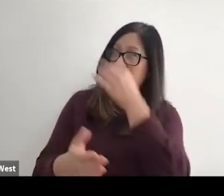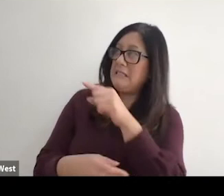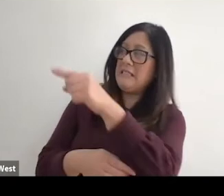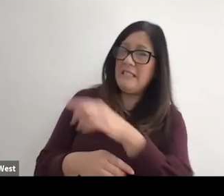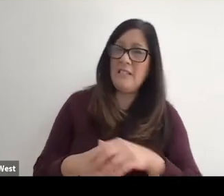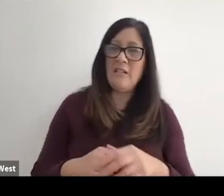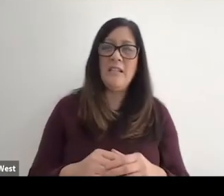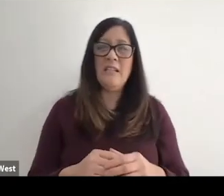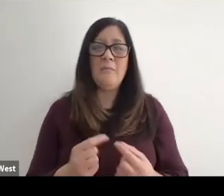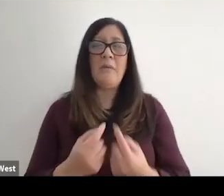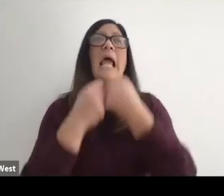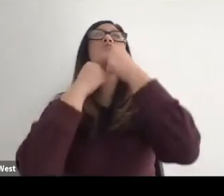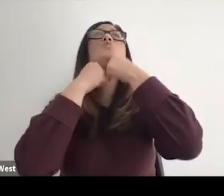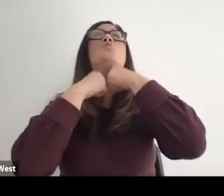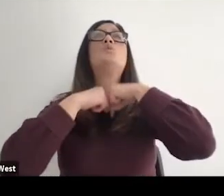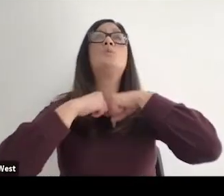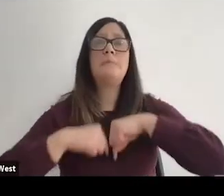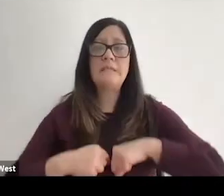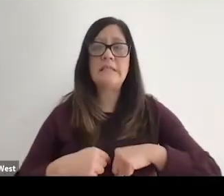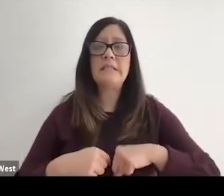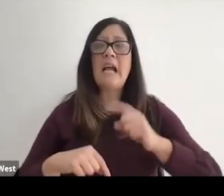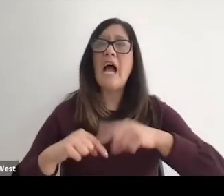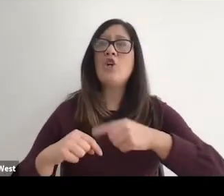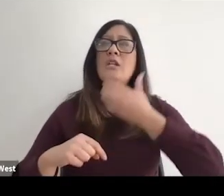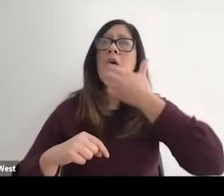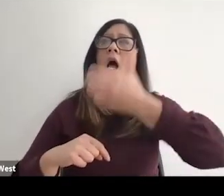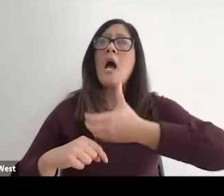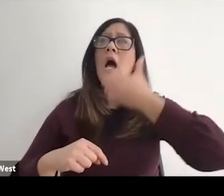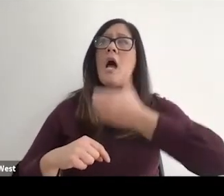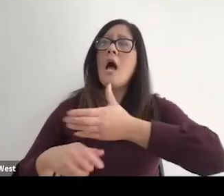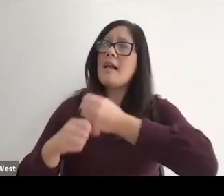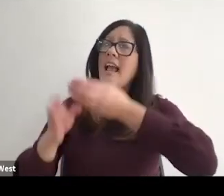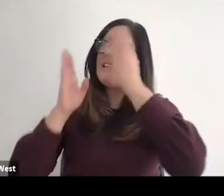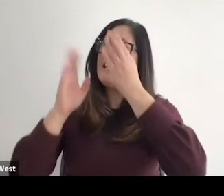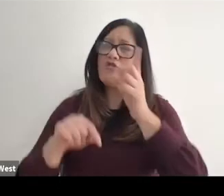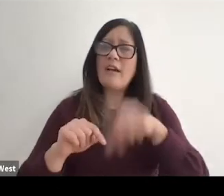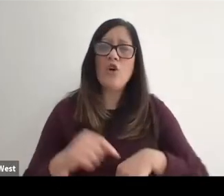but the tubes that were down my throat made the sound too and unable to get their attention.